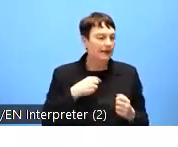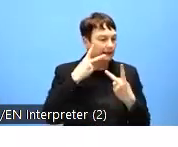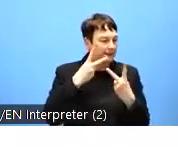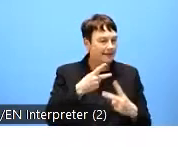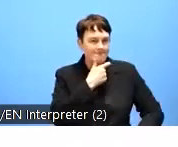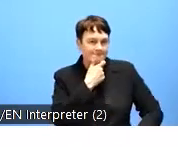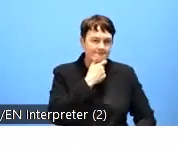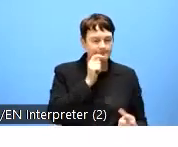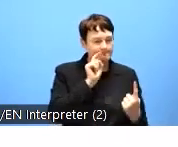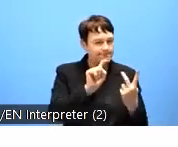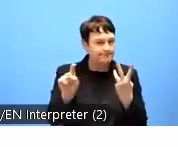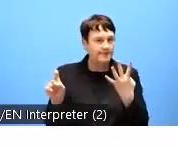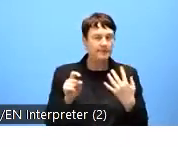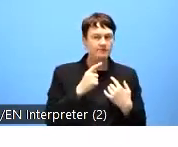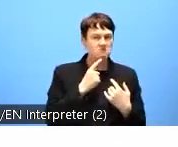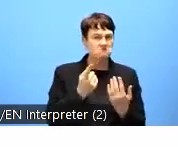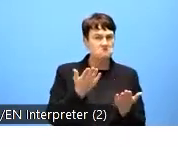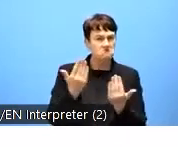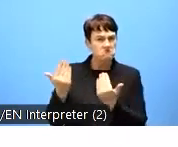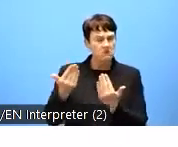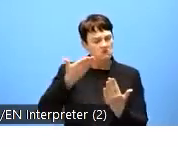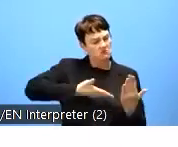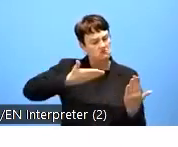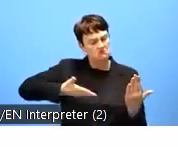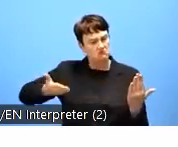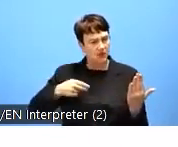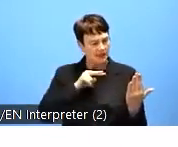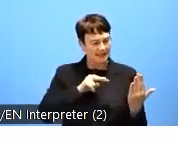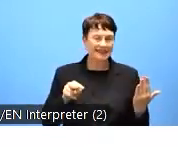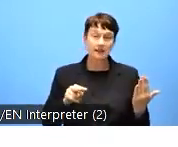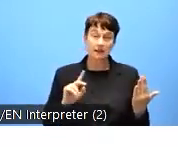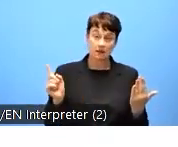from the Member States is limited, because of the flexibility on this embedded in the